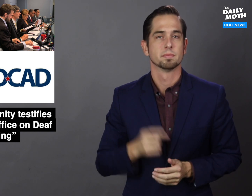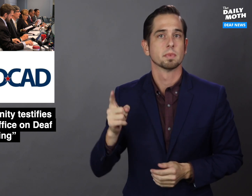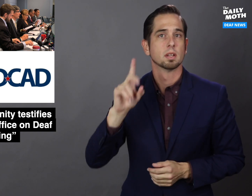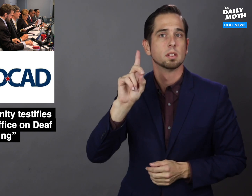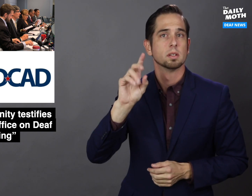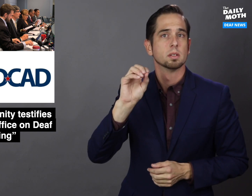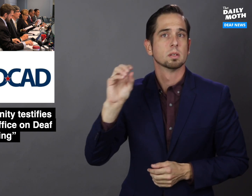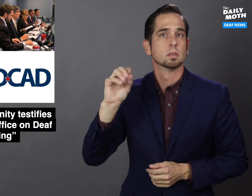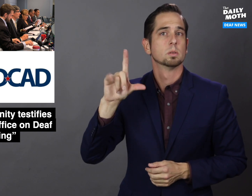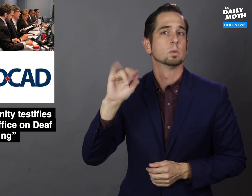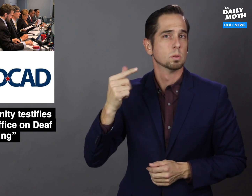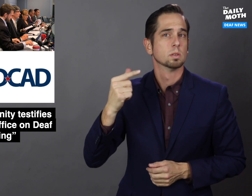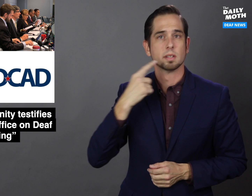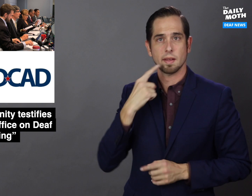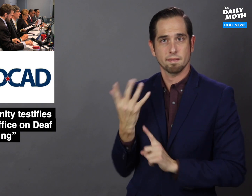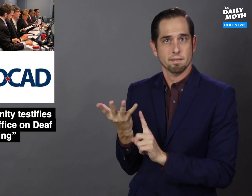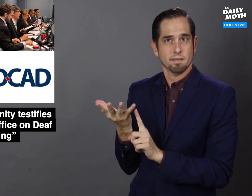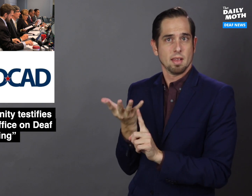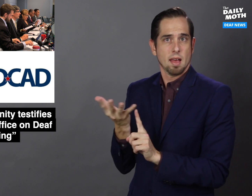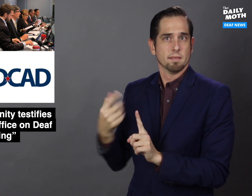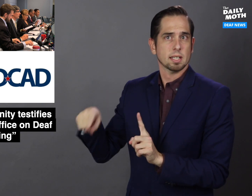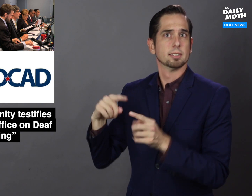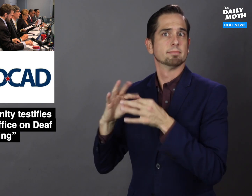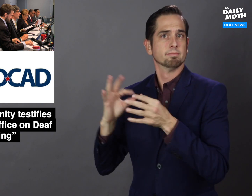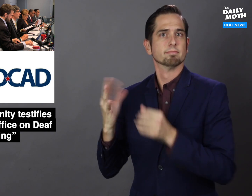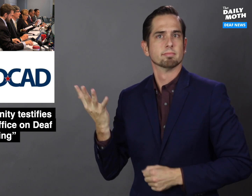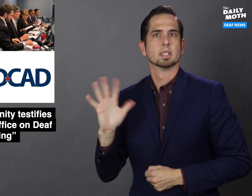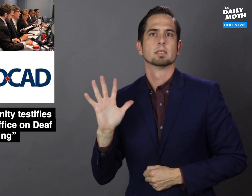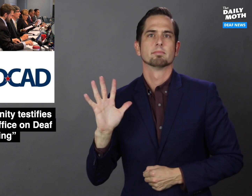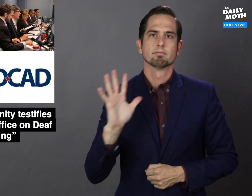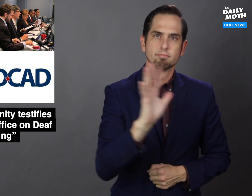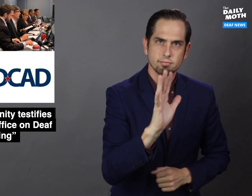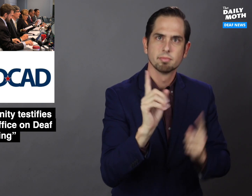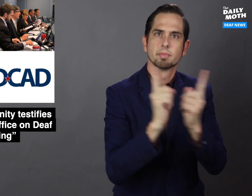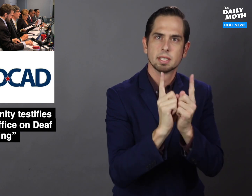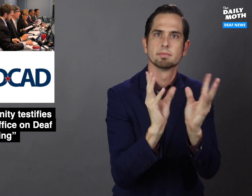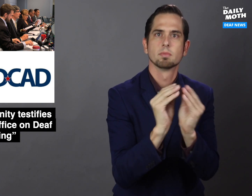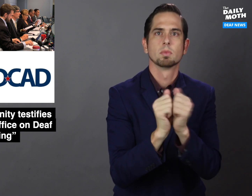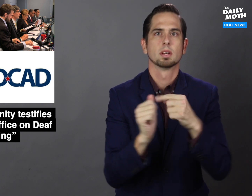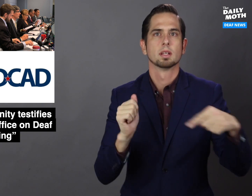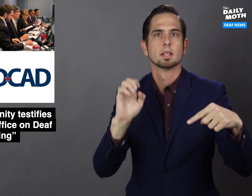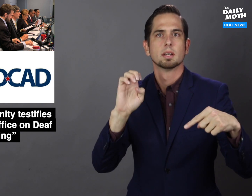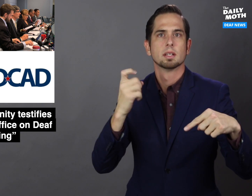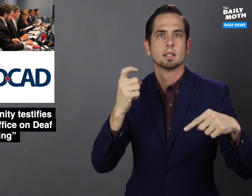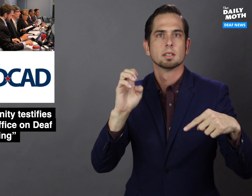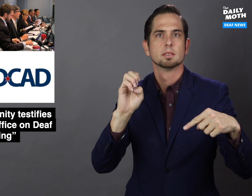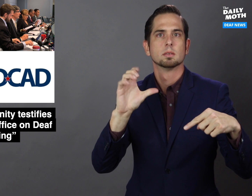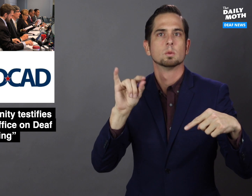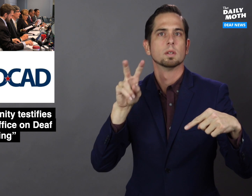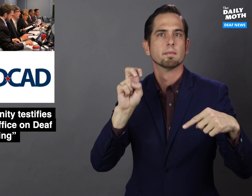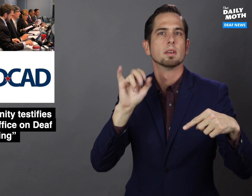Dooling said five of them approached the executive